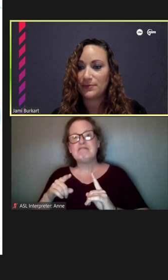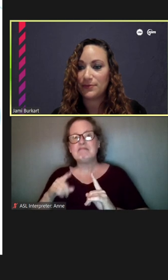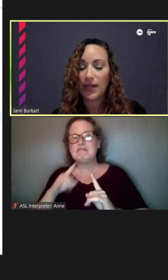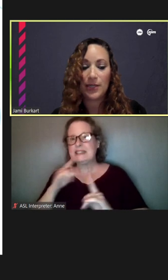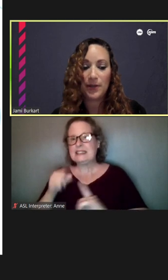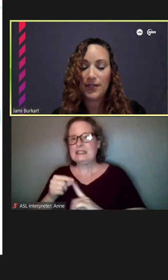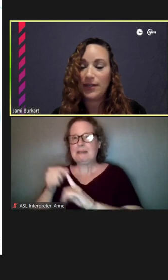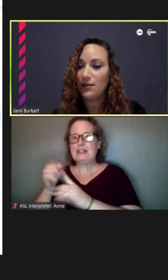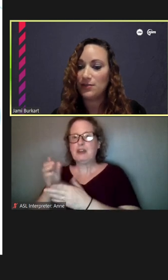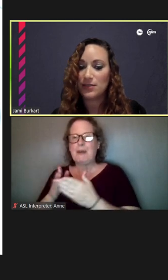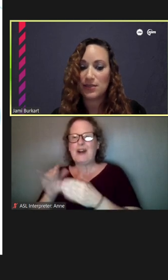Anybody else?